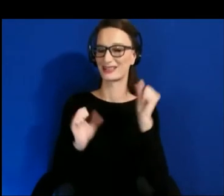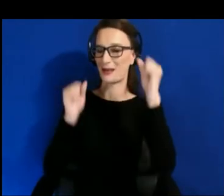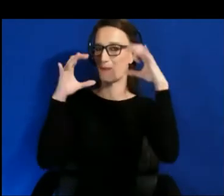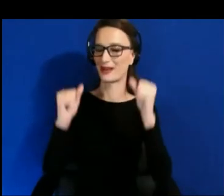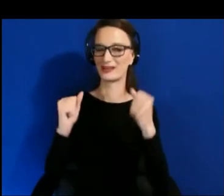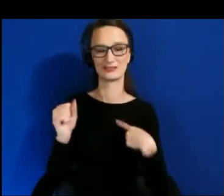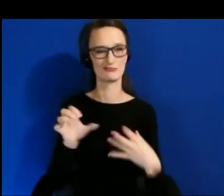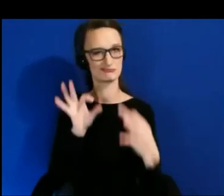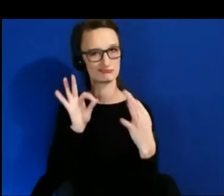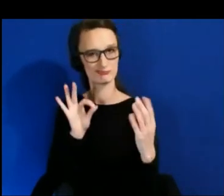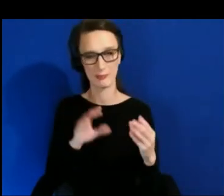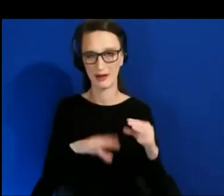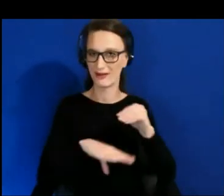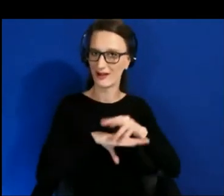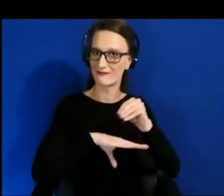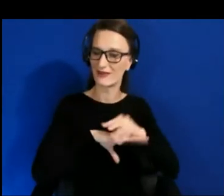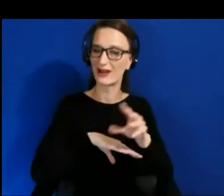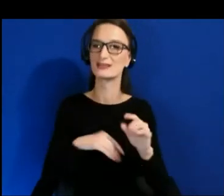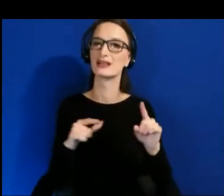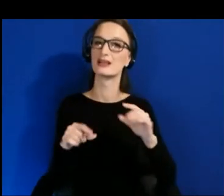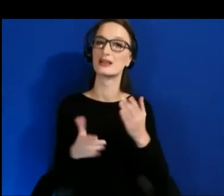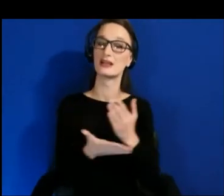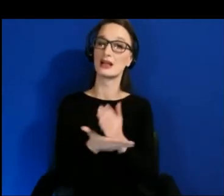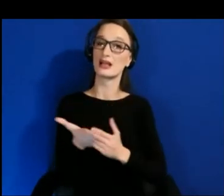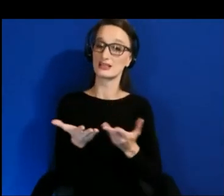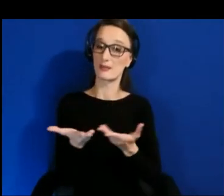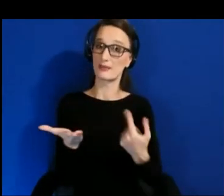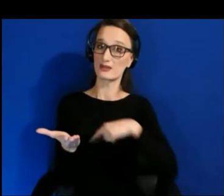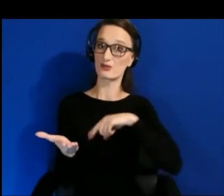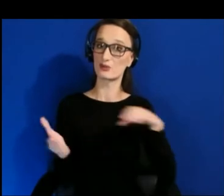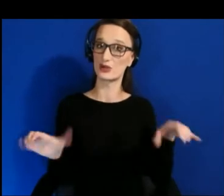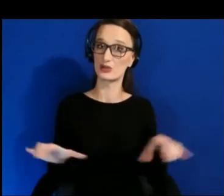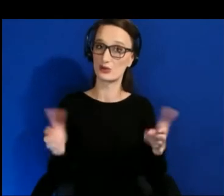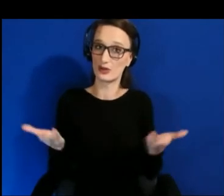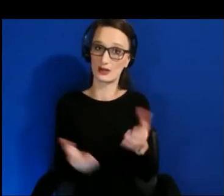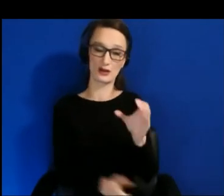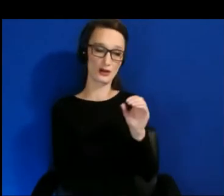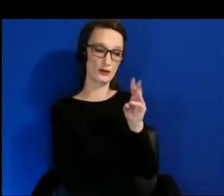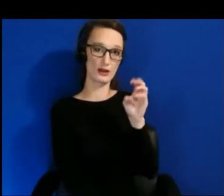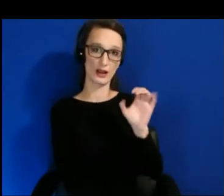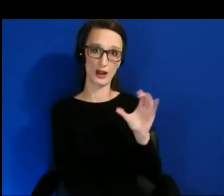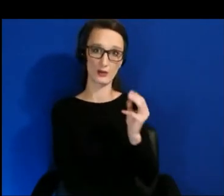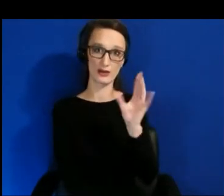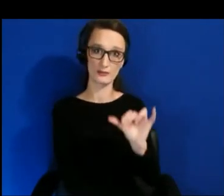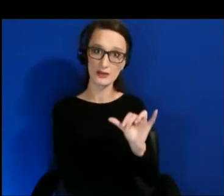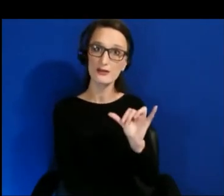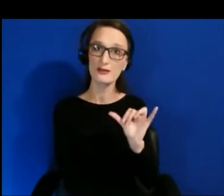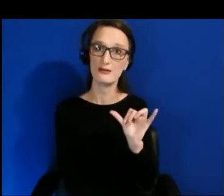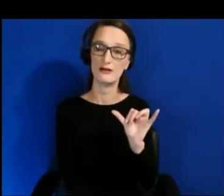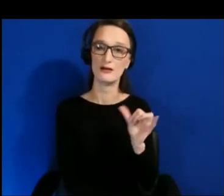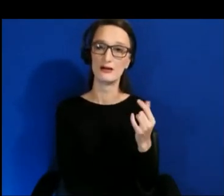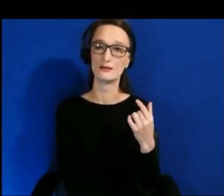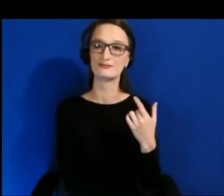we use at Owlchemy to help that process, right, because it's easy to remember or it's easy